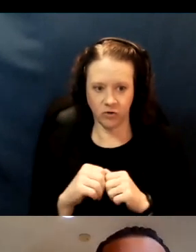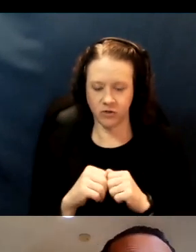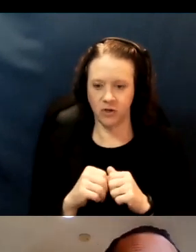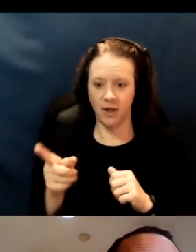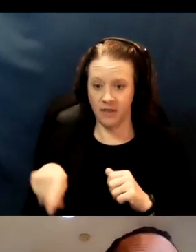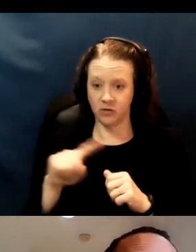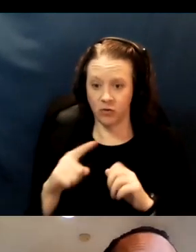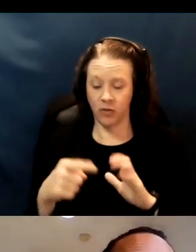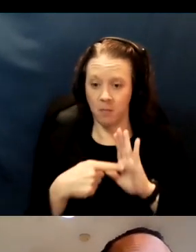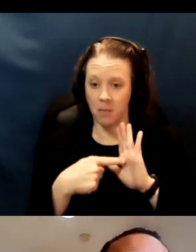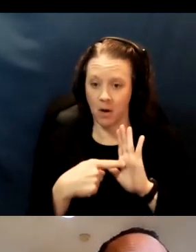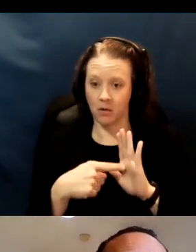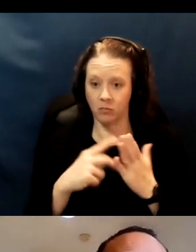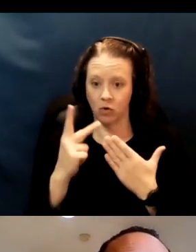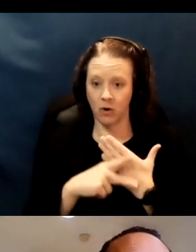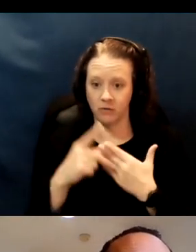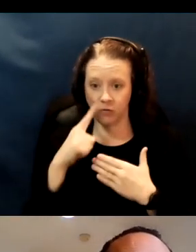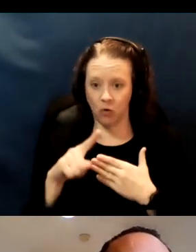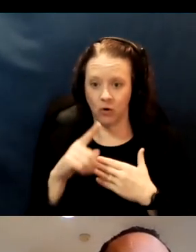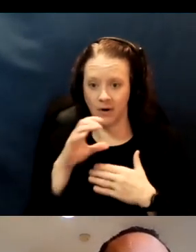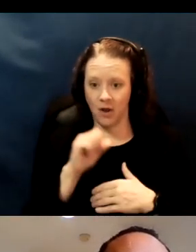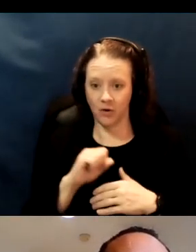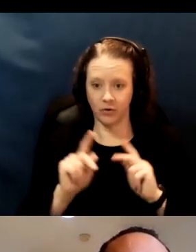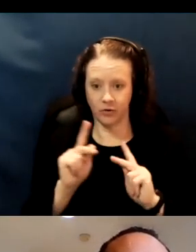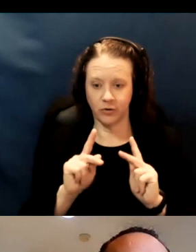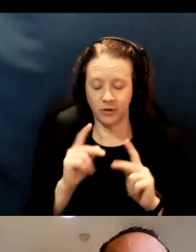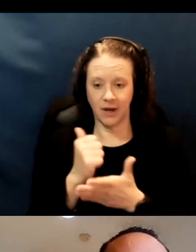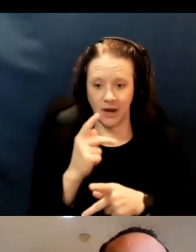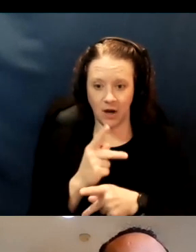for elder care through CEI and On Lok.